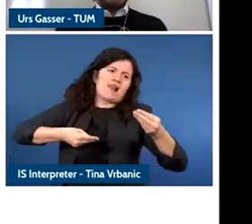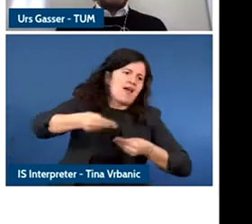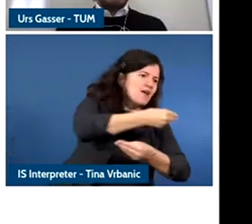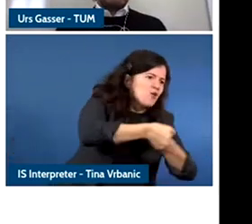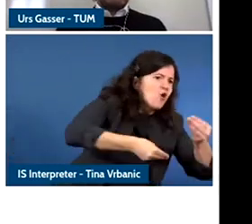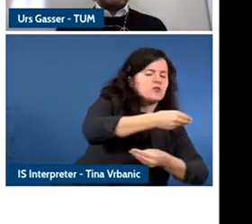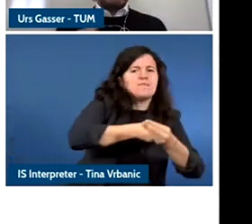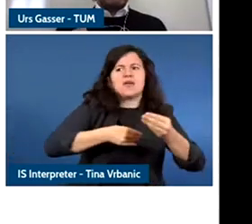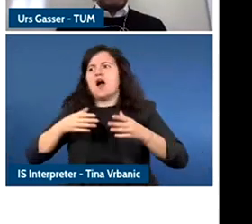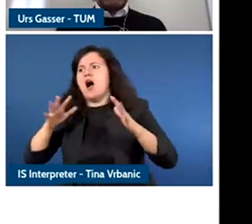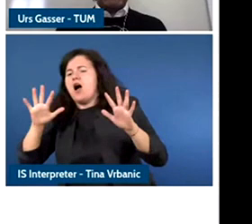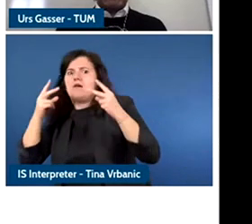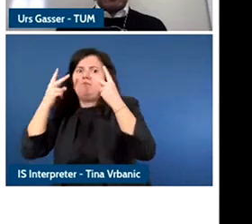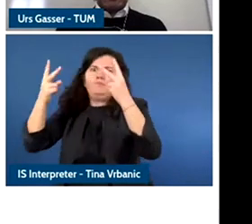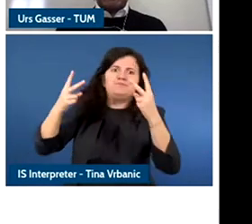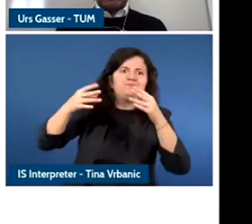factor into the youth and technology today as well.